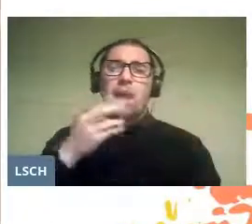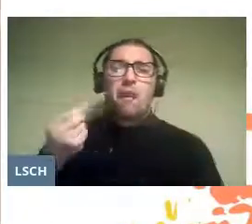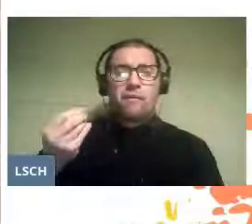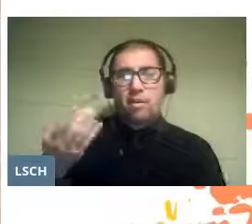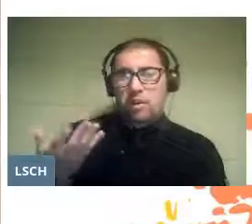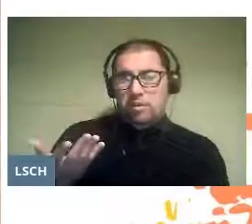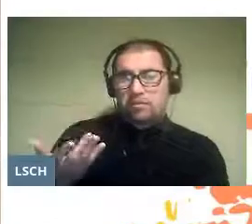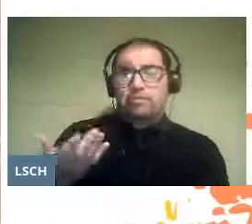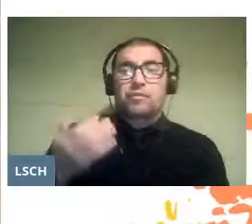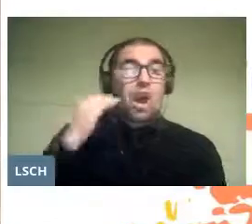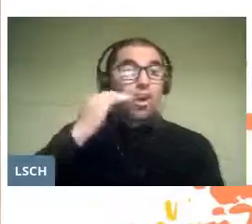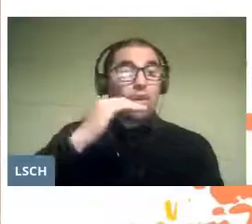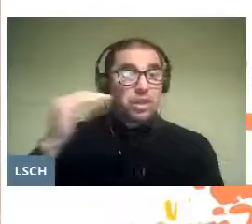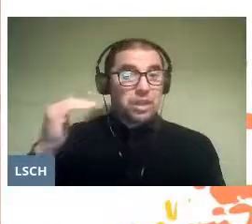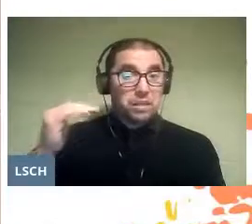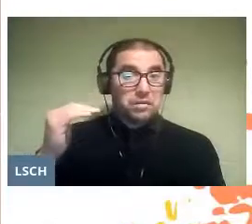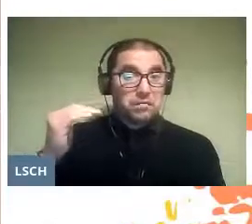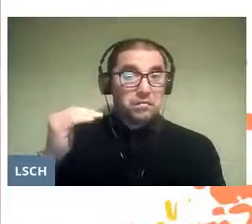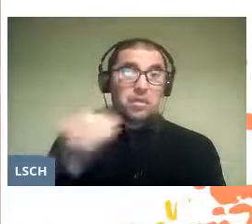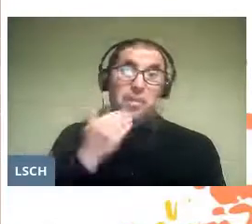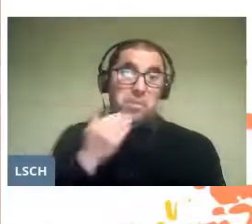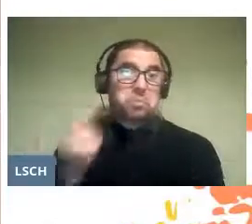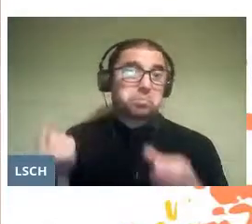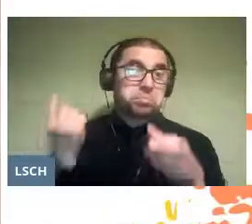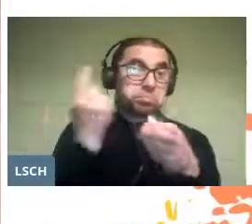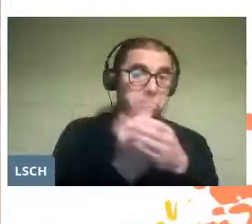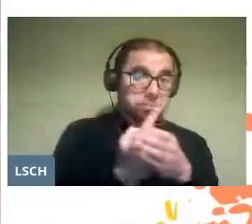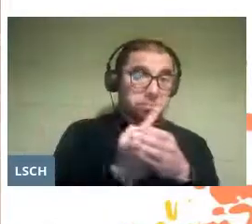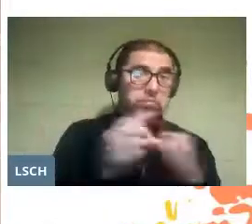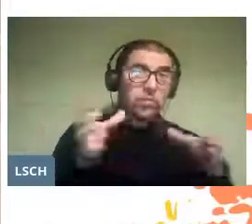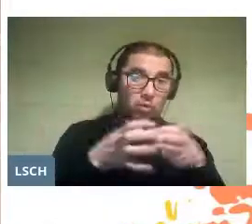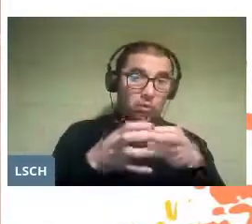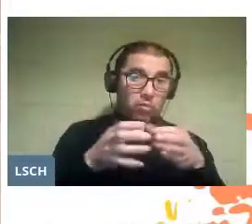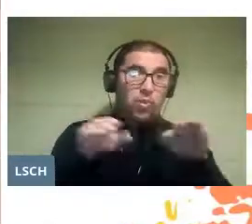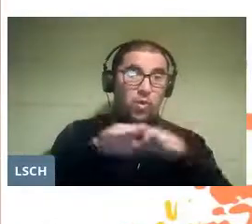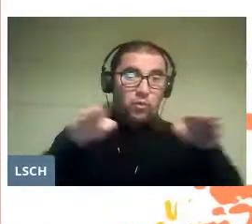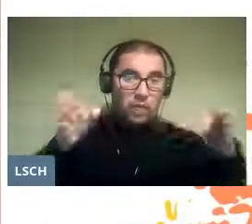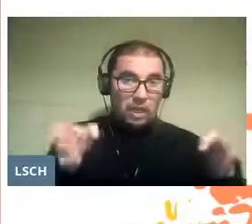The children were not absent from the stage during that period,